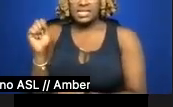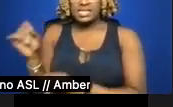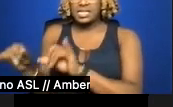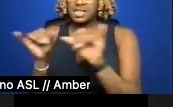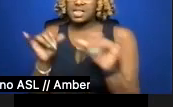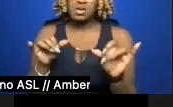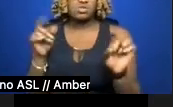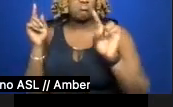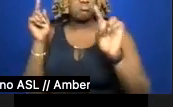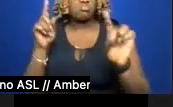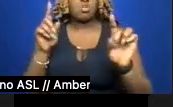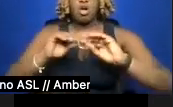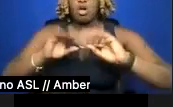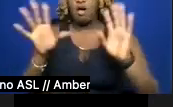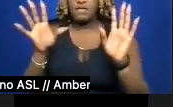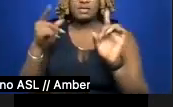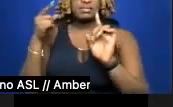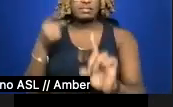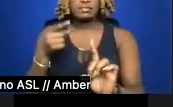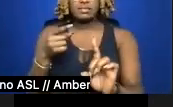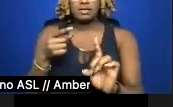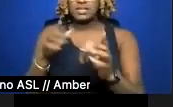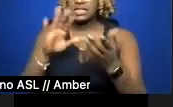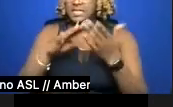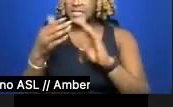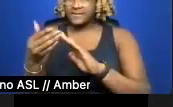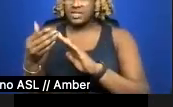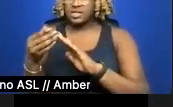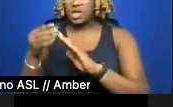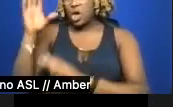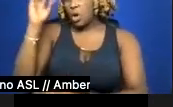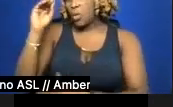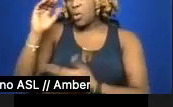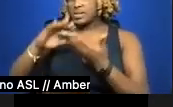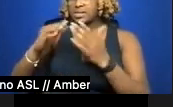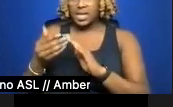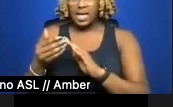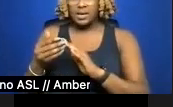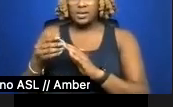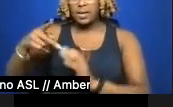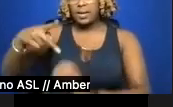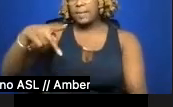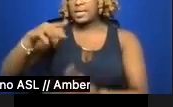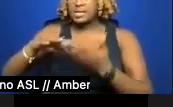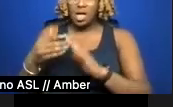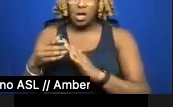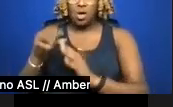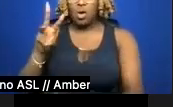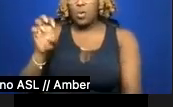destinations. The Village. Boystown. P-town. WeHo. Any Christopher Street.